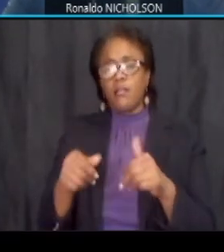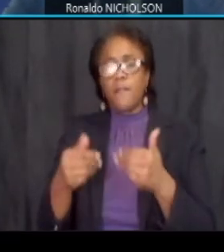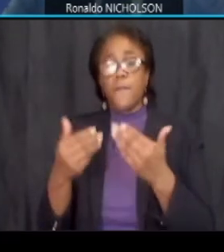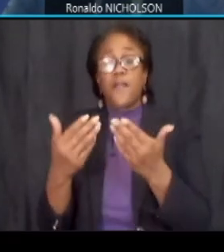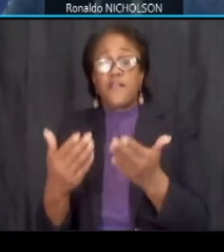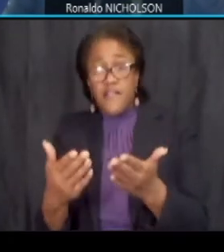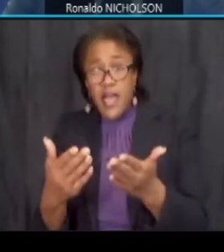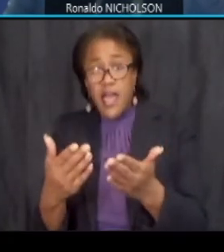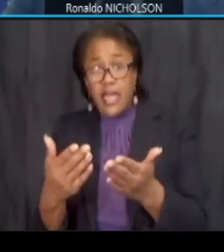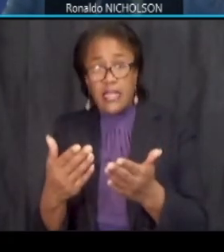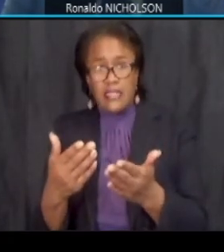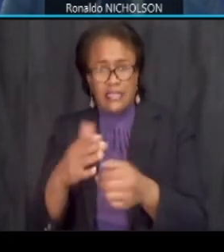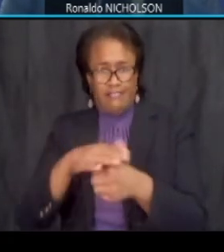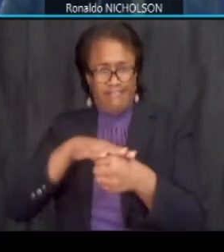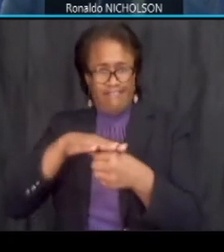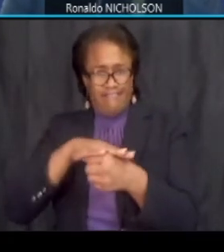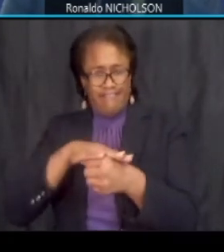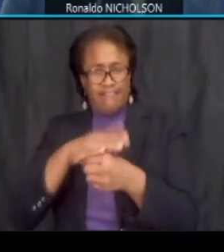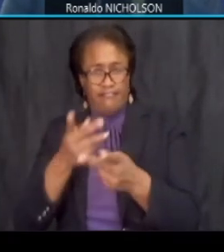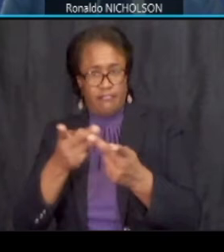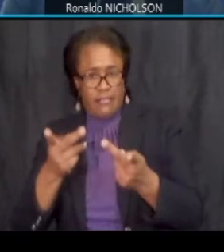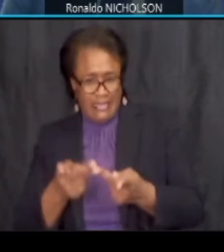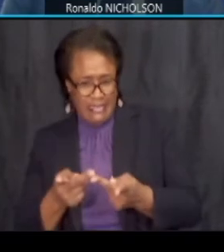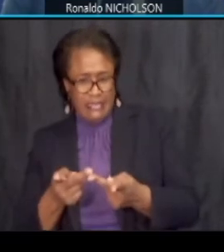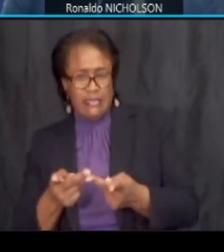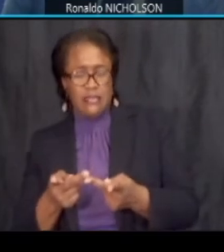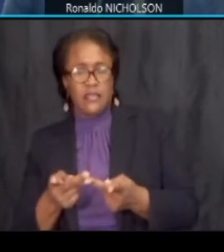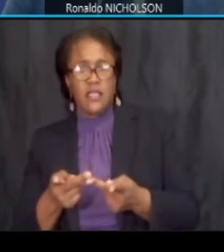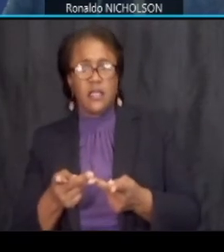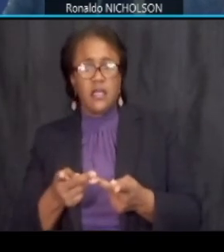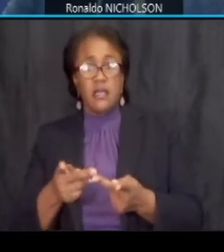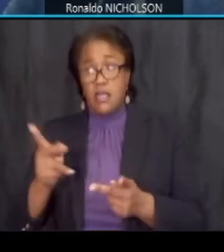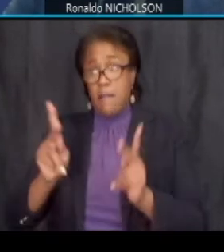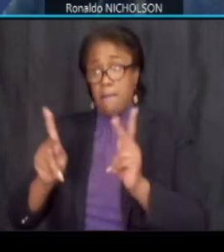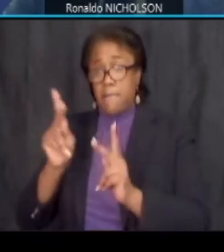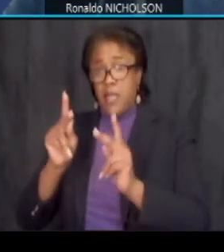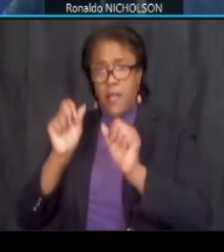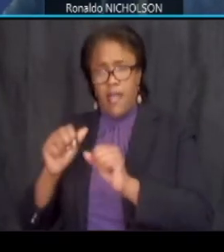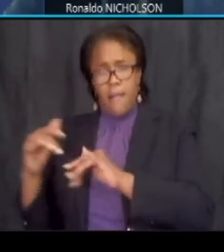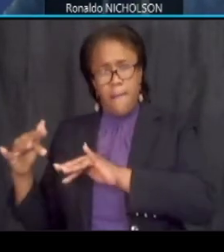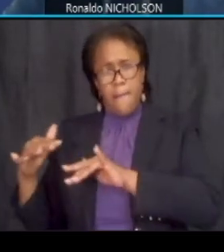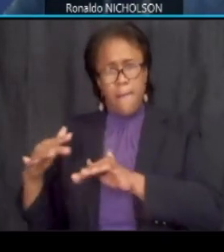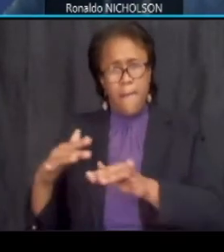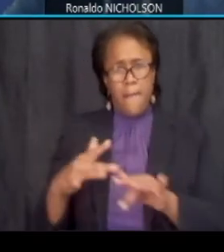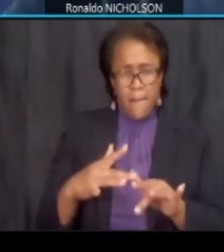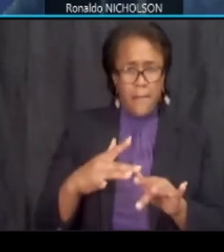a venue a vehicle where residents could come to get information on the project